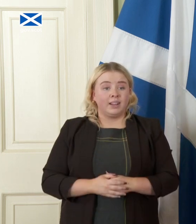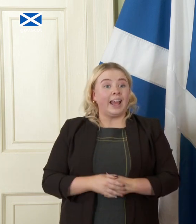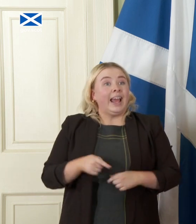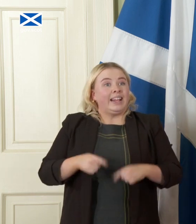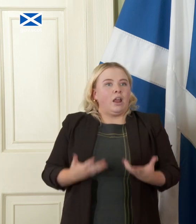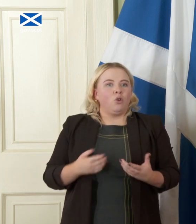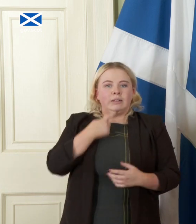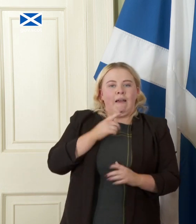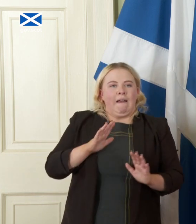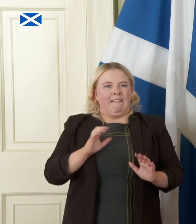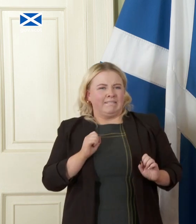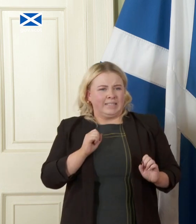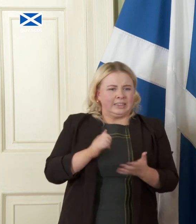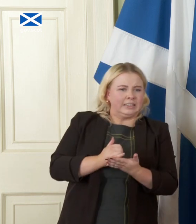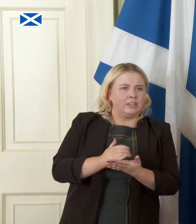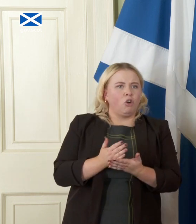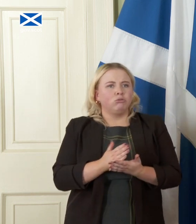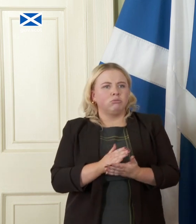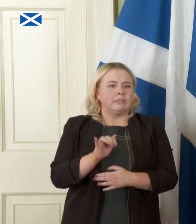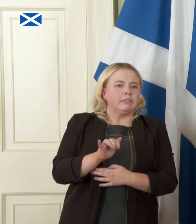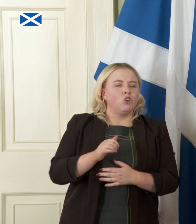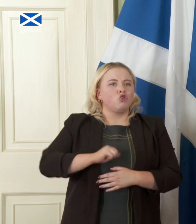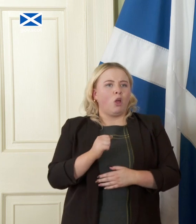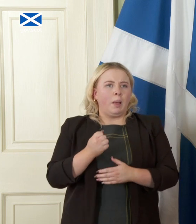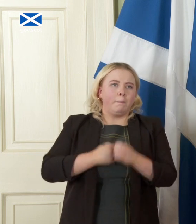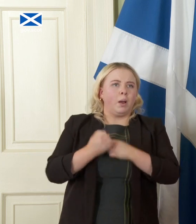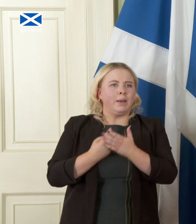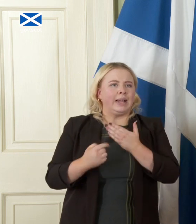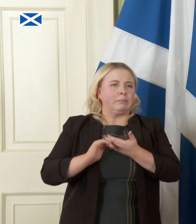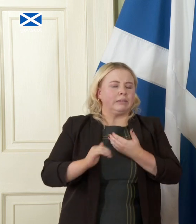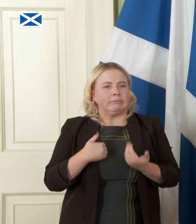becoming independent the gamble for Scotland would be staying part of a Westminster system